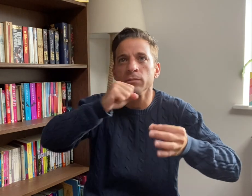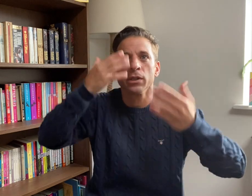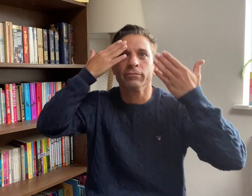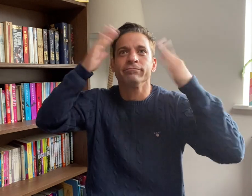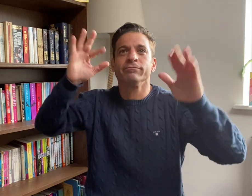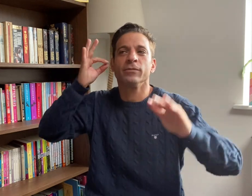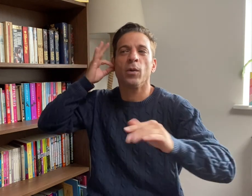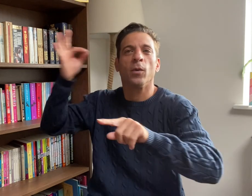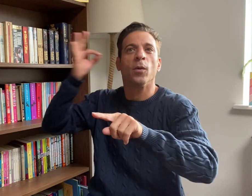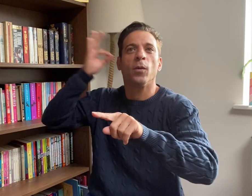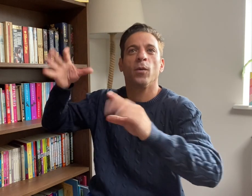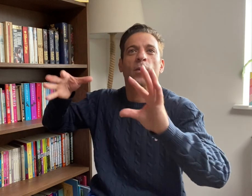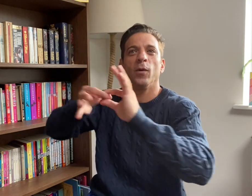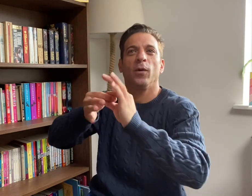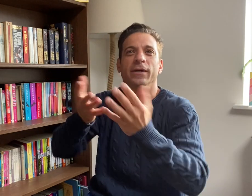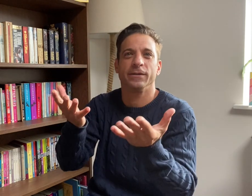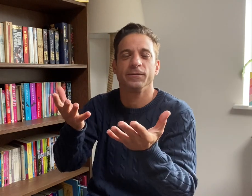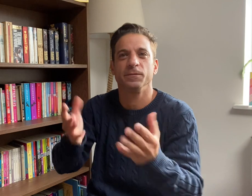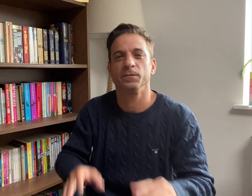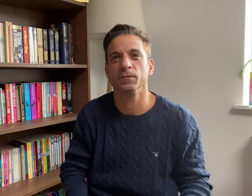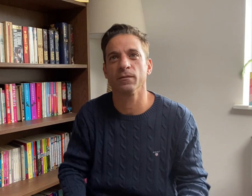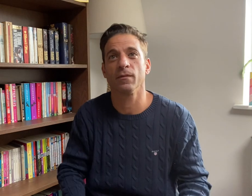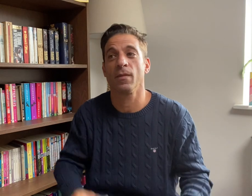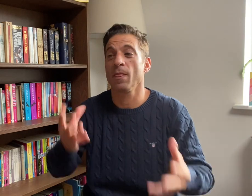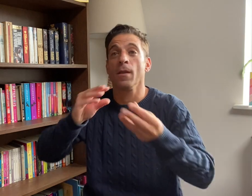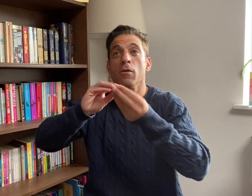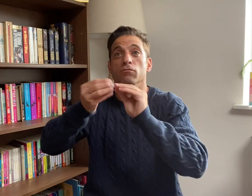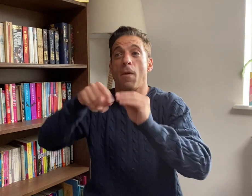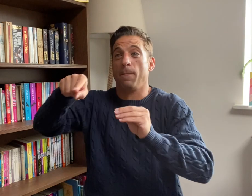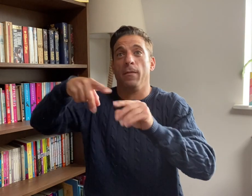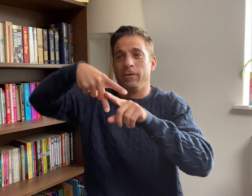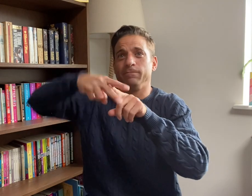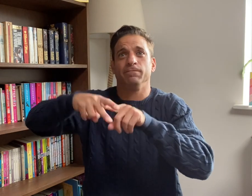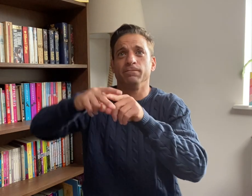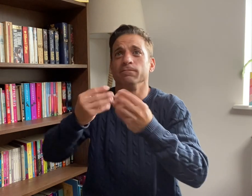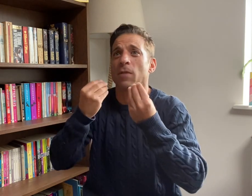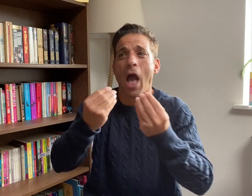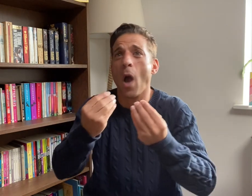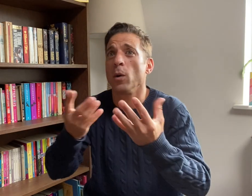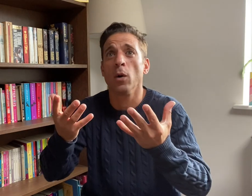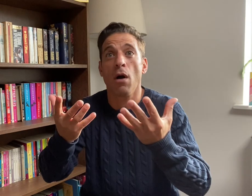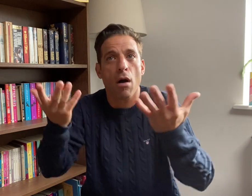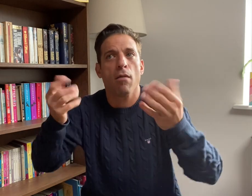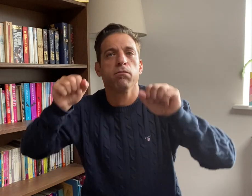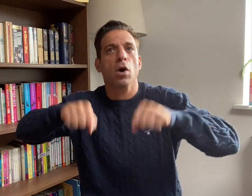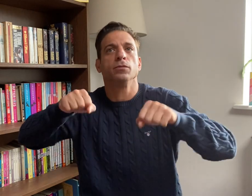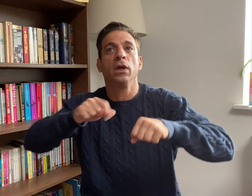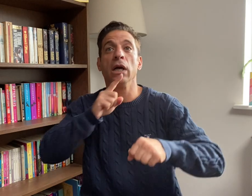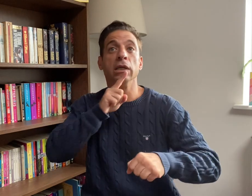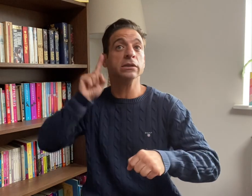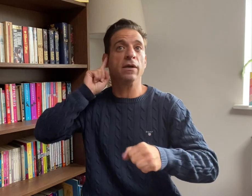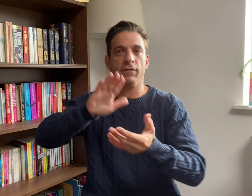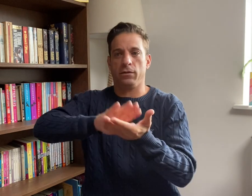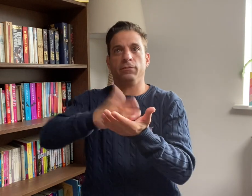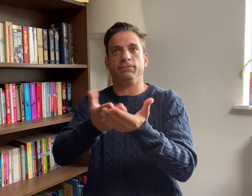A solution to this issue could be to hire Deaf interpreters